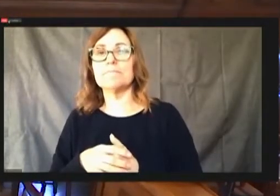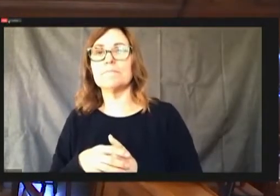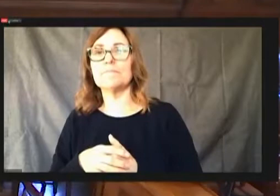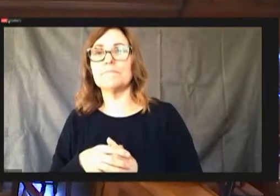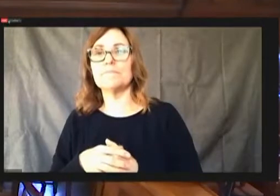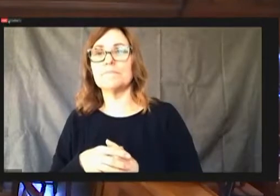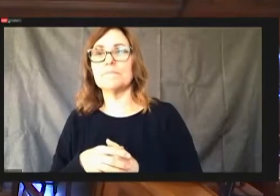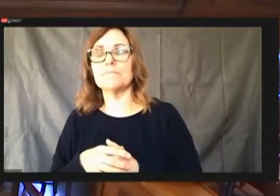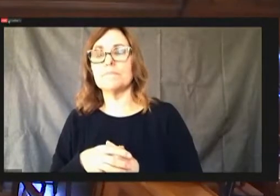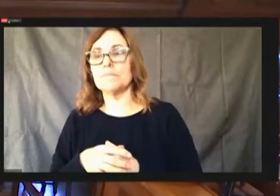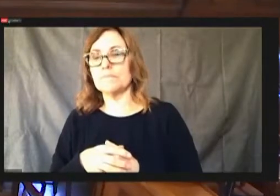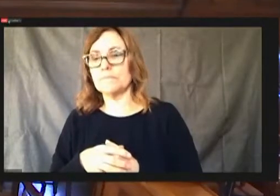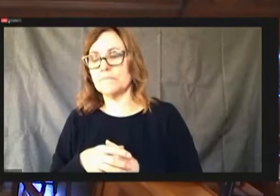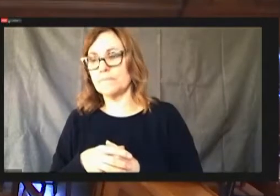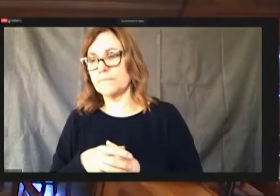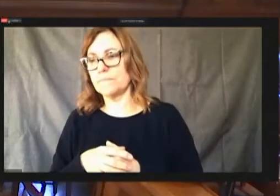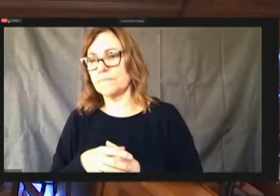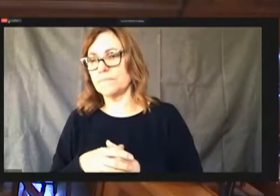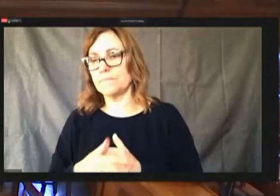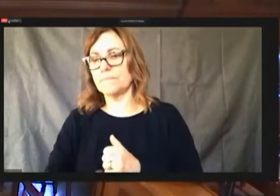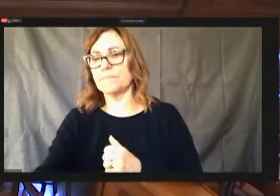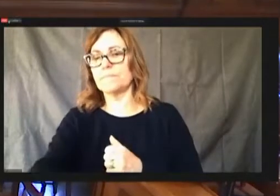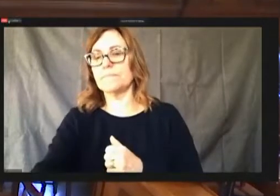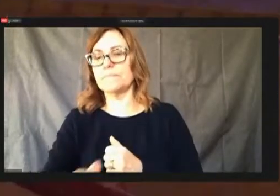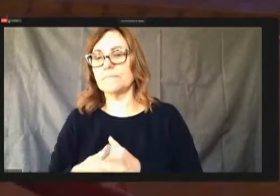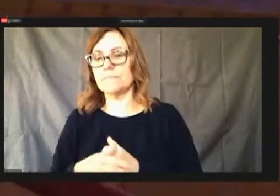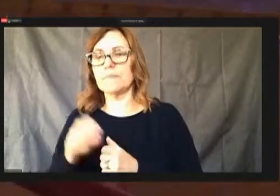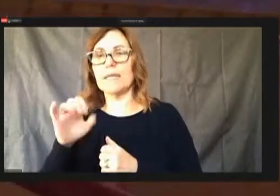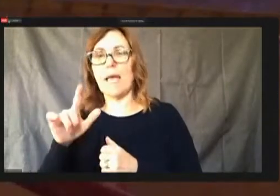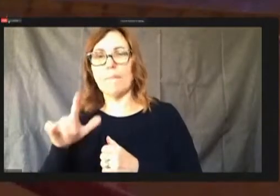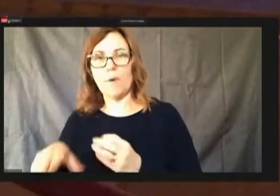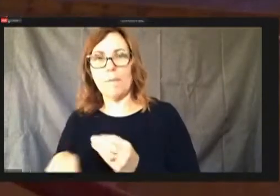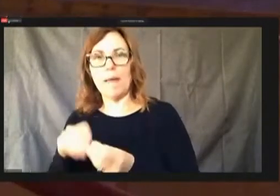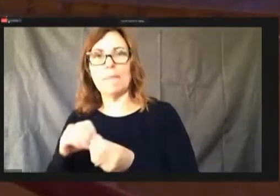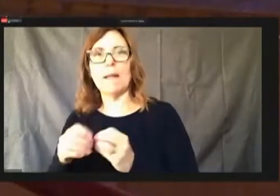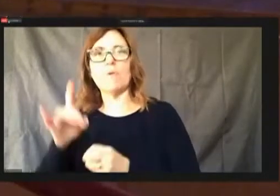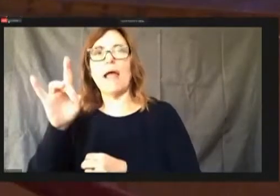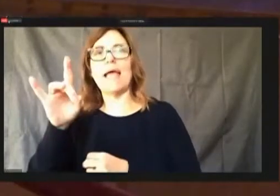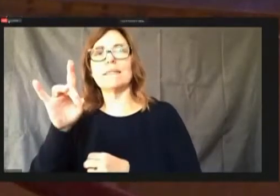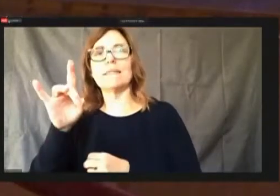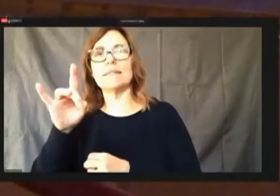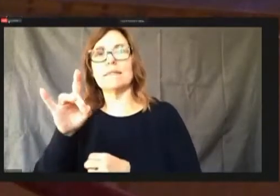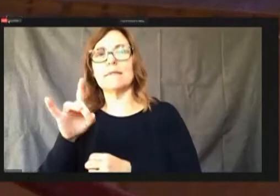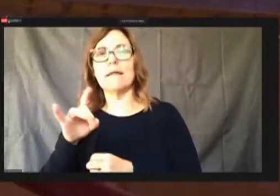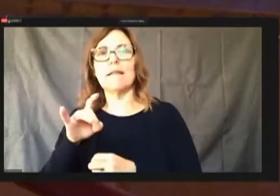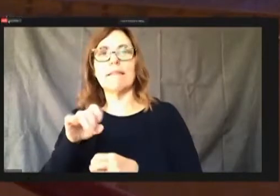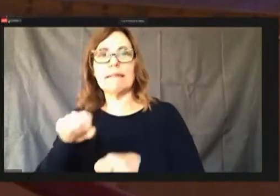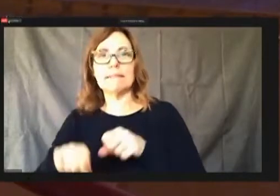Yeah, okay, capital moment number eight is bike lane mini street sweeper.